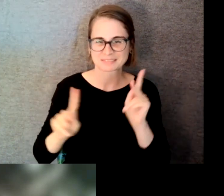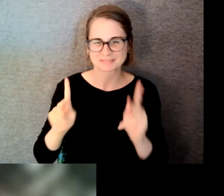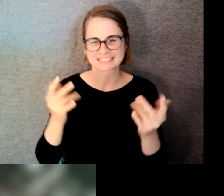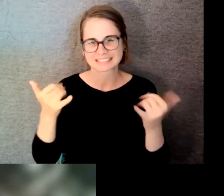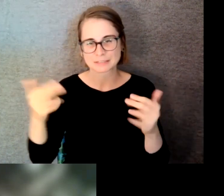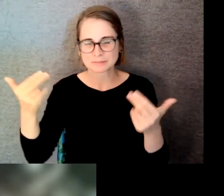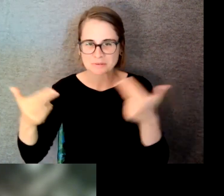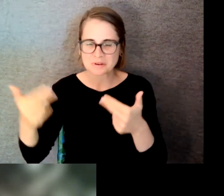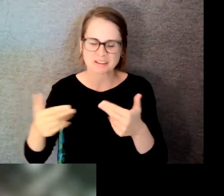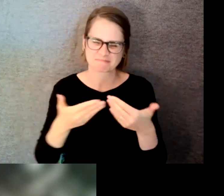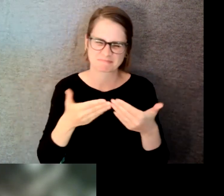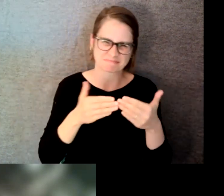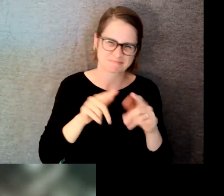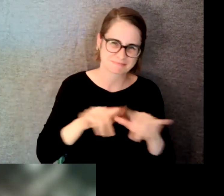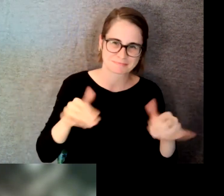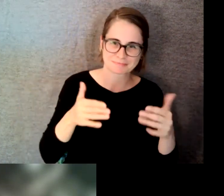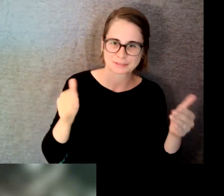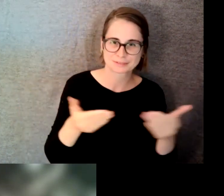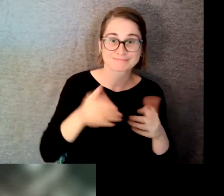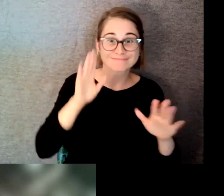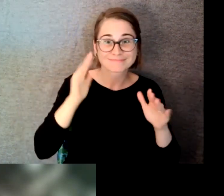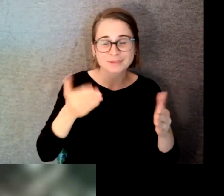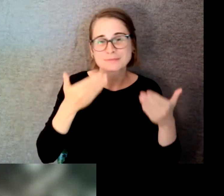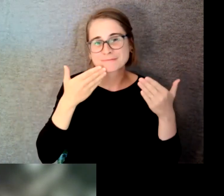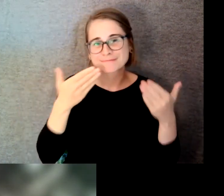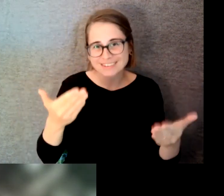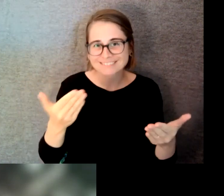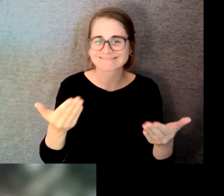and welcome to today's Tiger webinar. Thank you for joining us. We hope that you and our